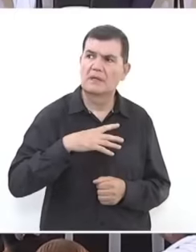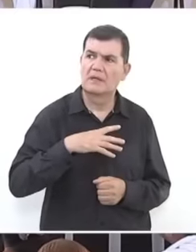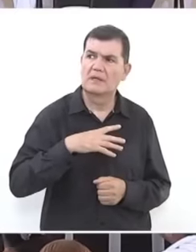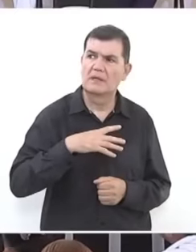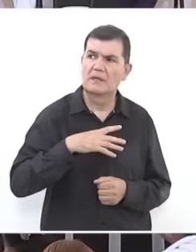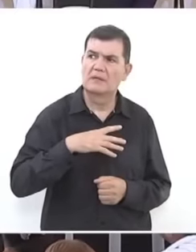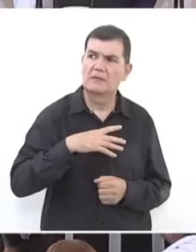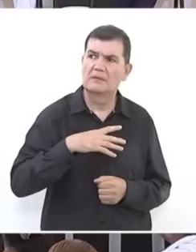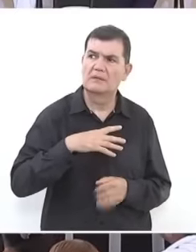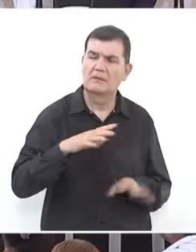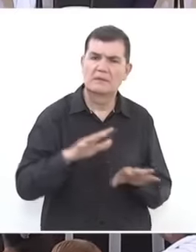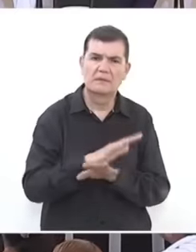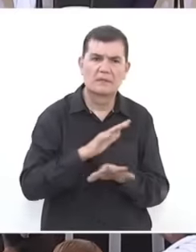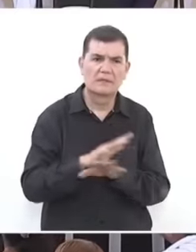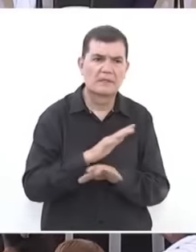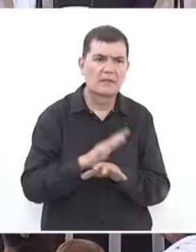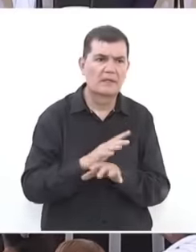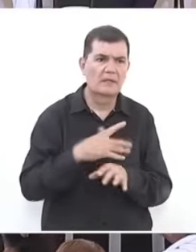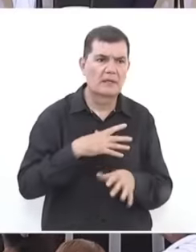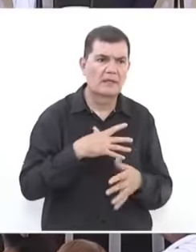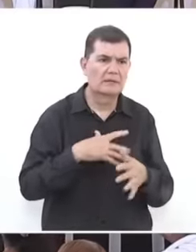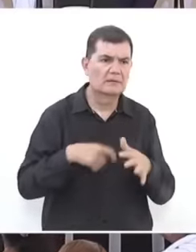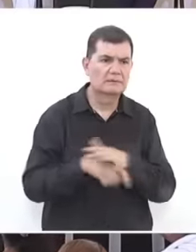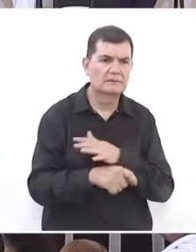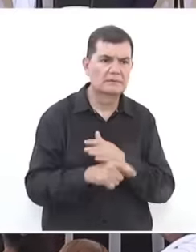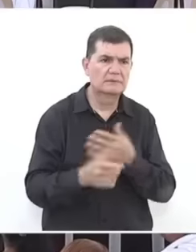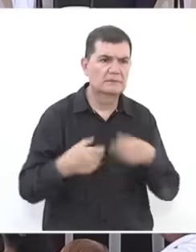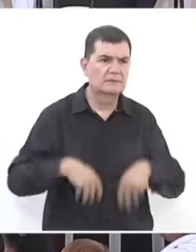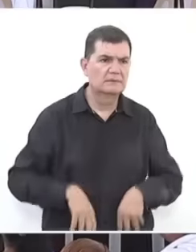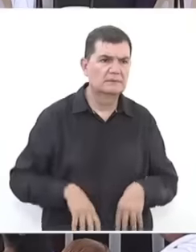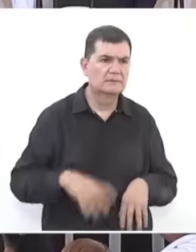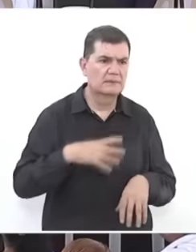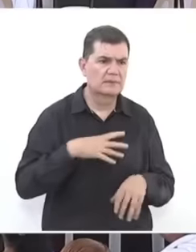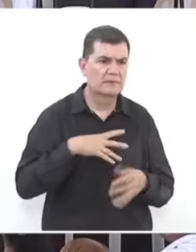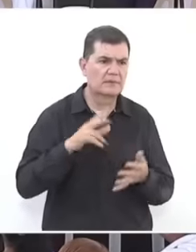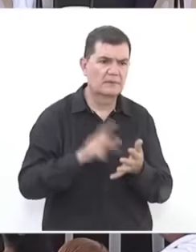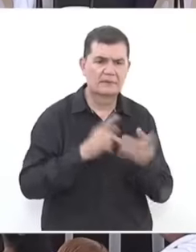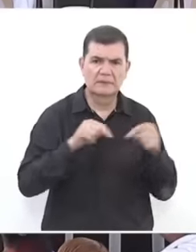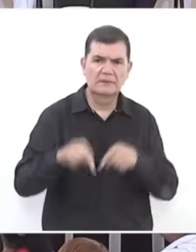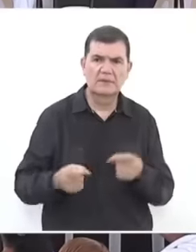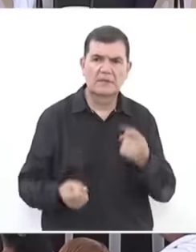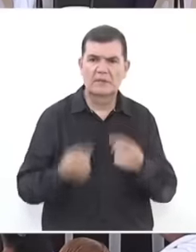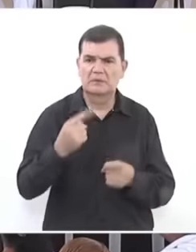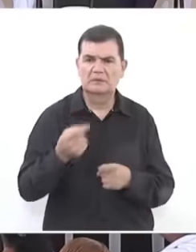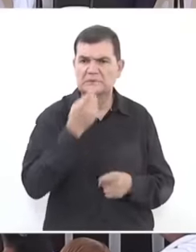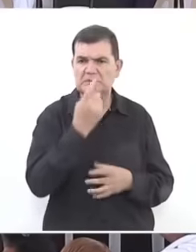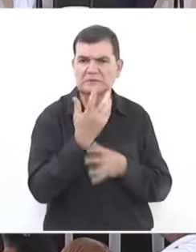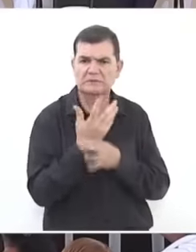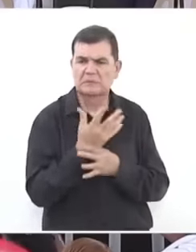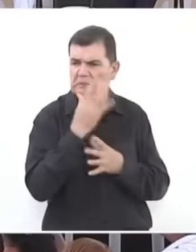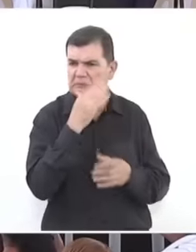and they cheated us and we came back and some said it won't be possible